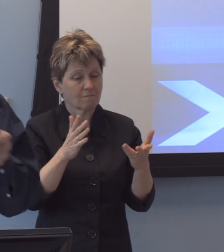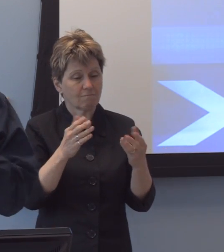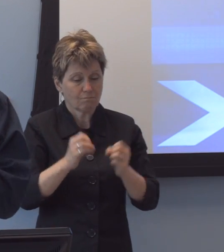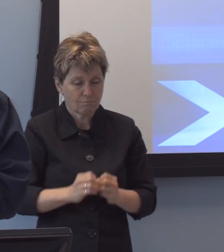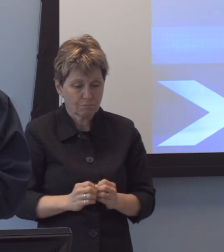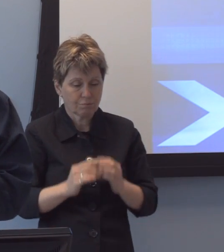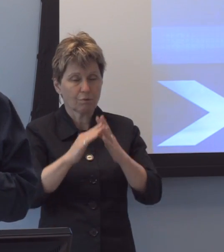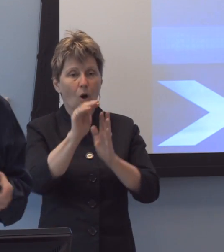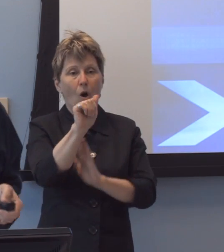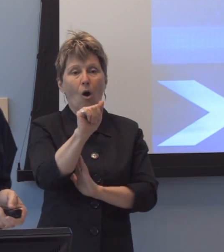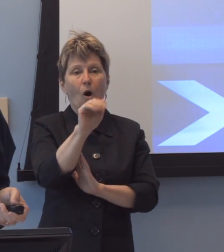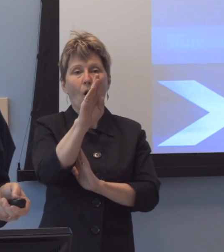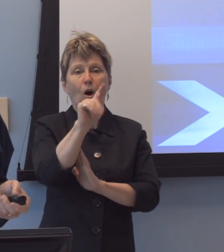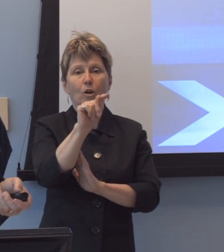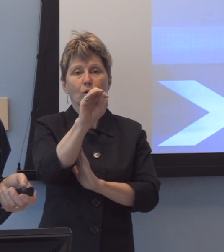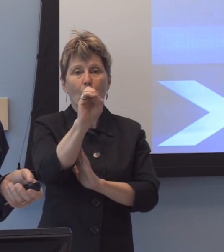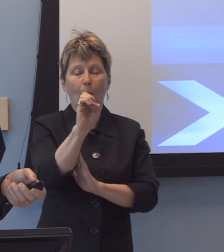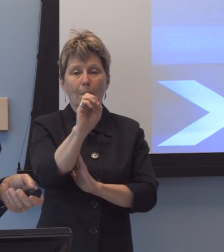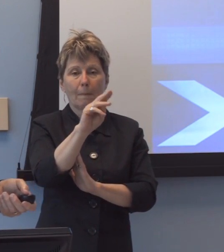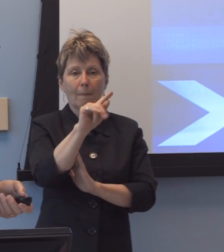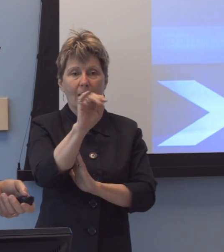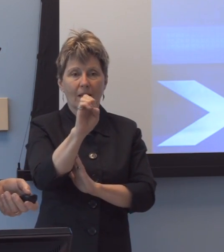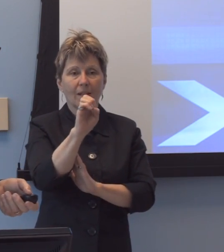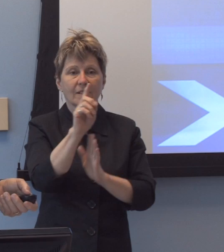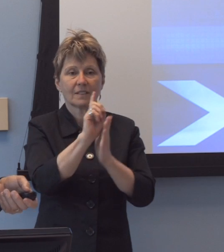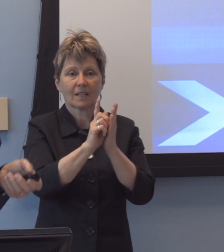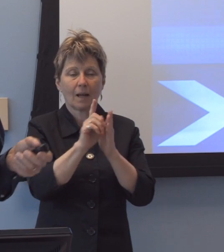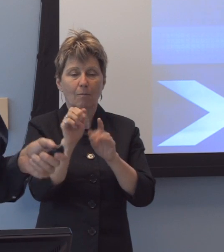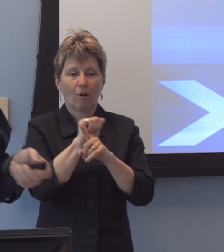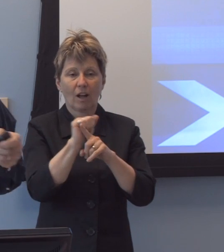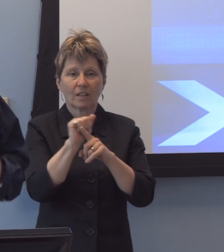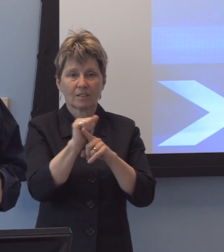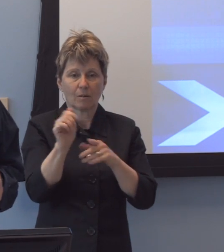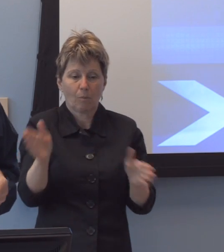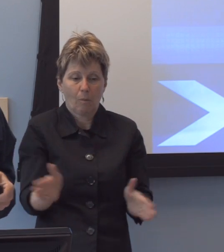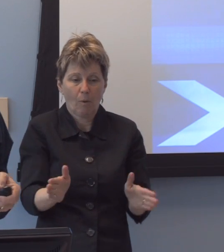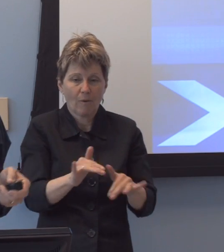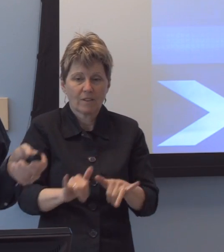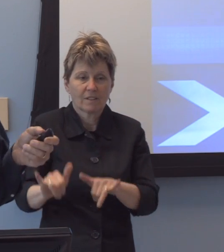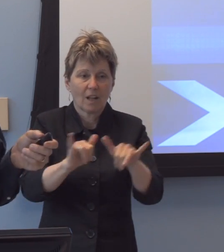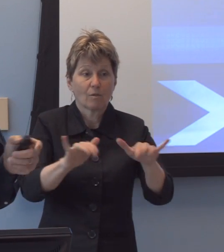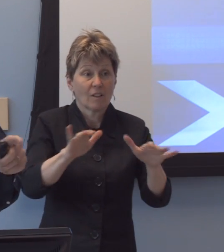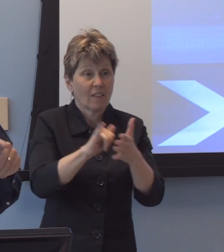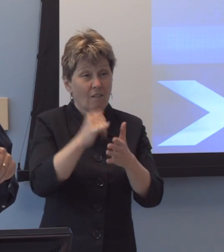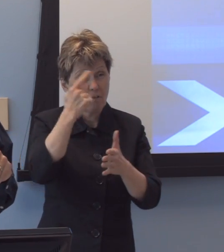that promote the standards. We did that for Microsoft Office. What we learned in that experience was that, um,